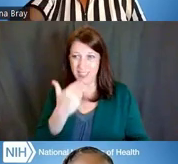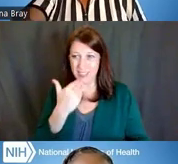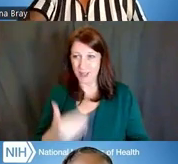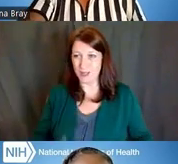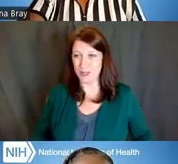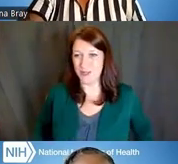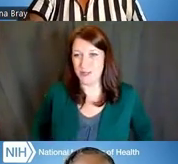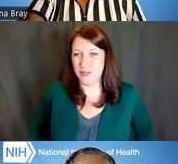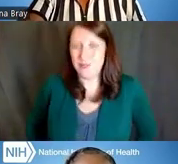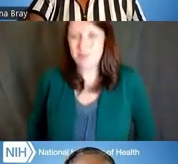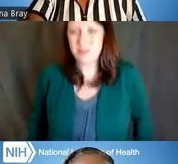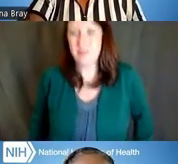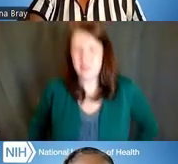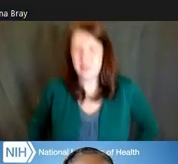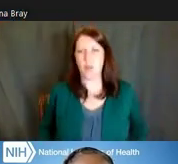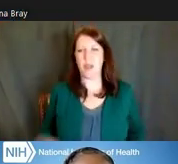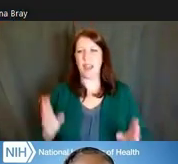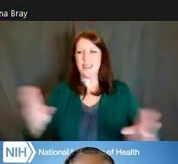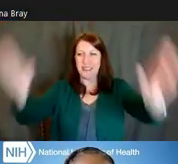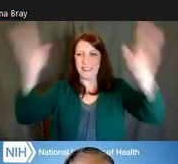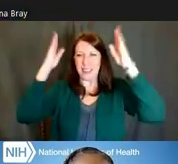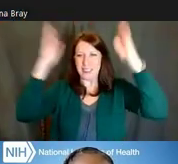And we've got a touchdown for our session.